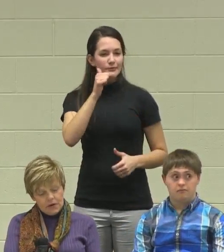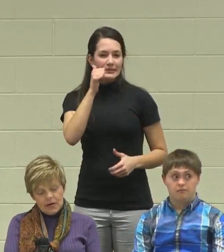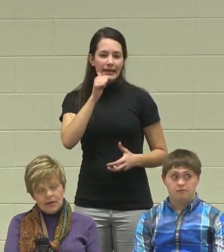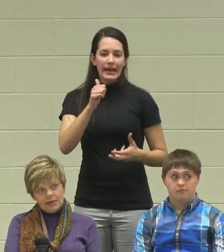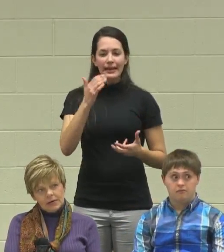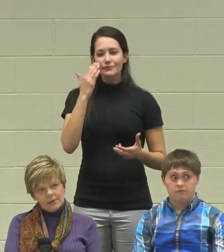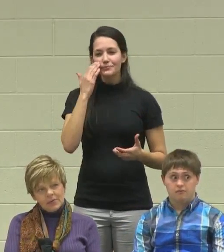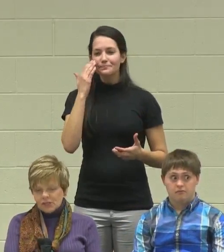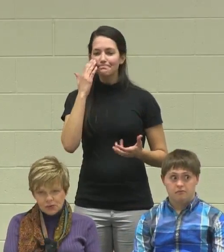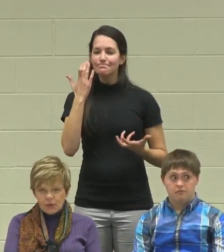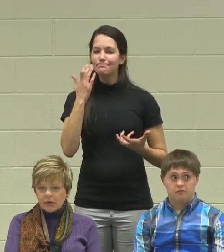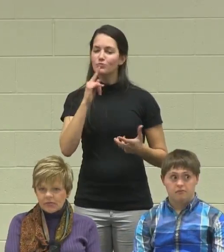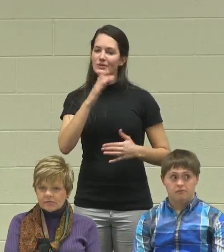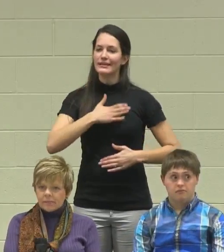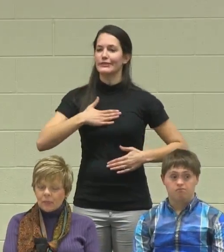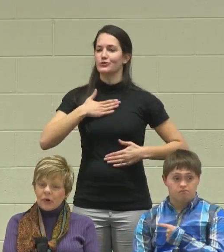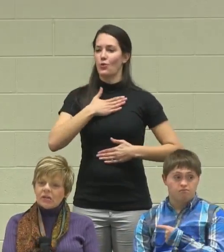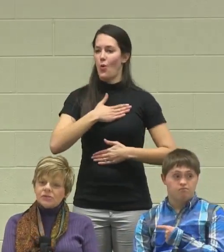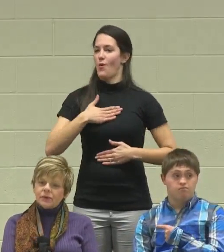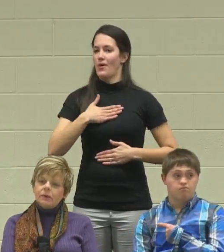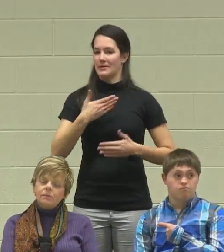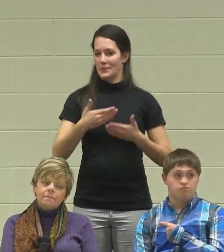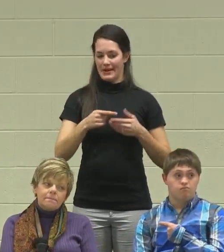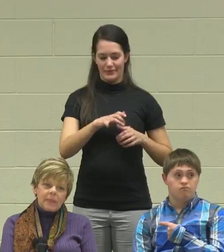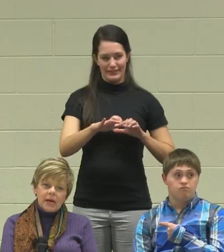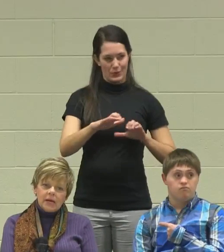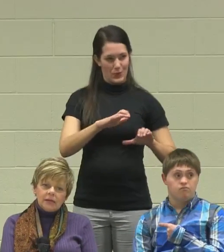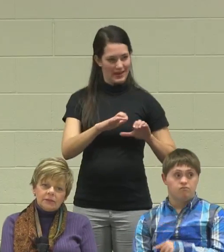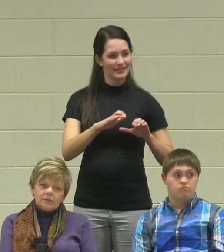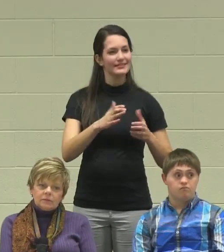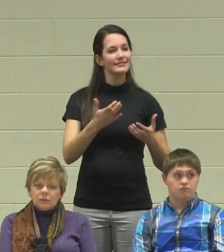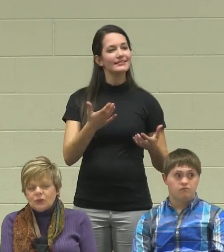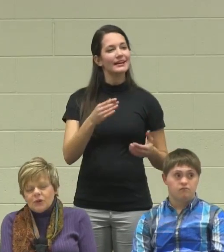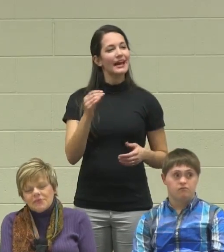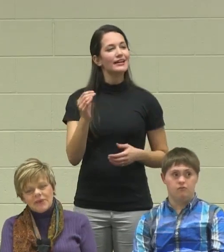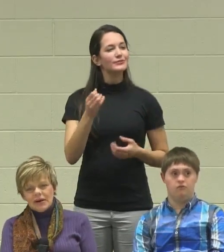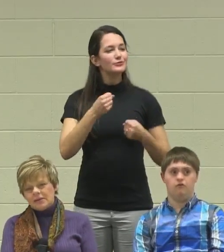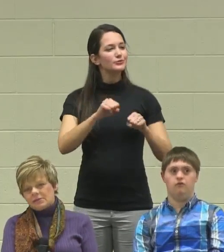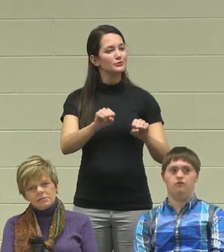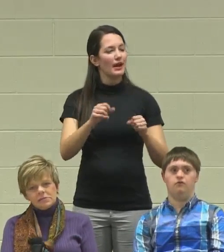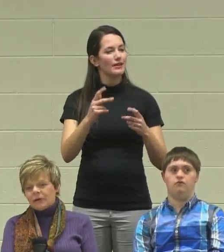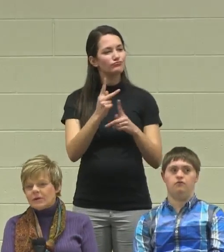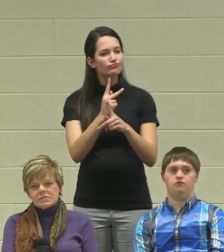and enjoy what he's doing and to try to find areas